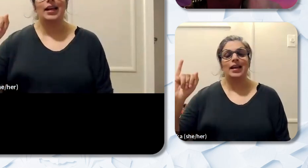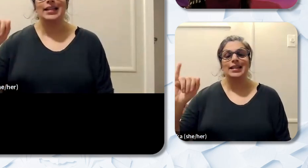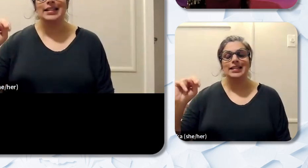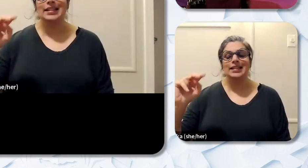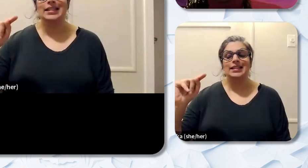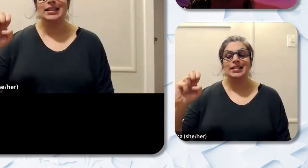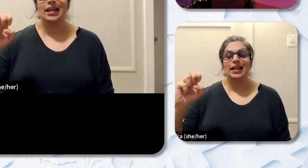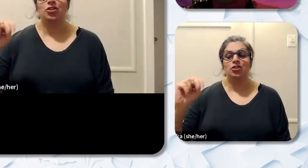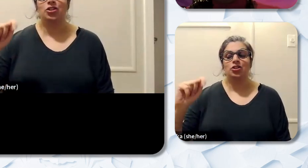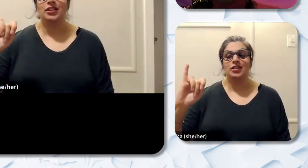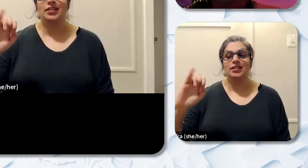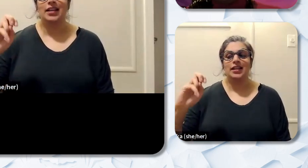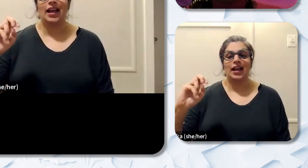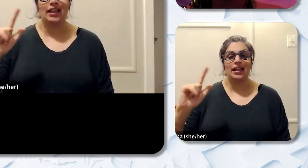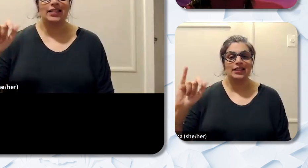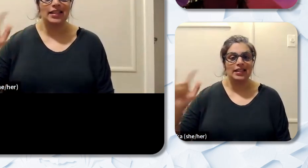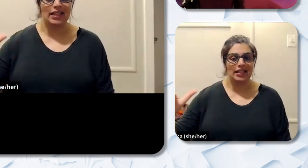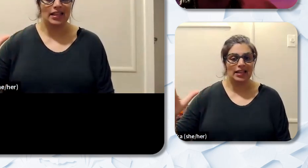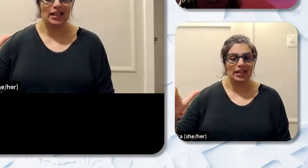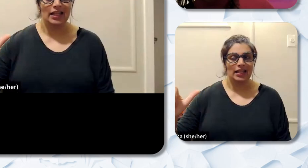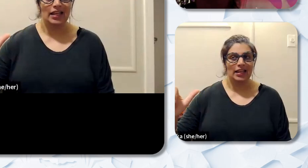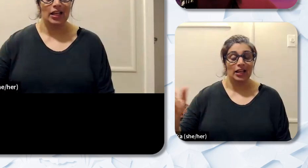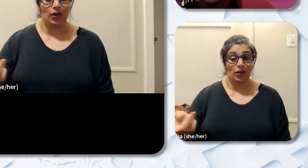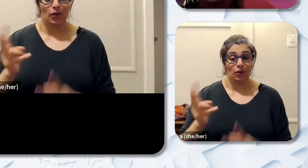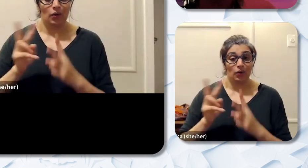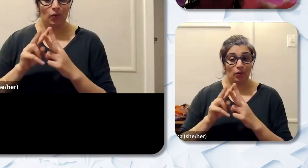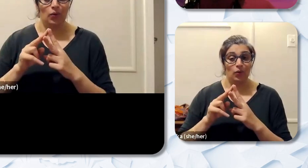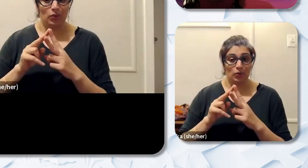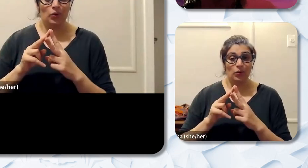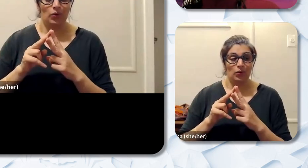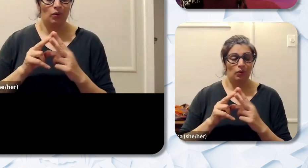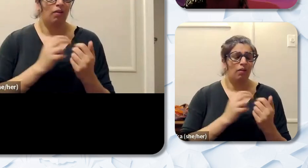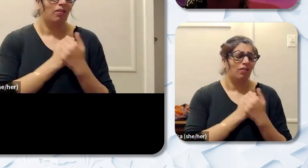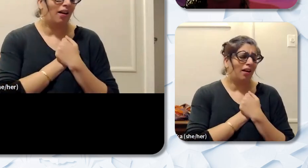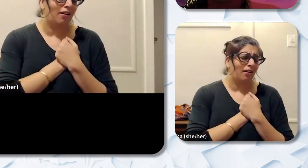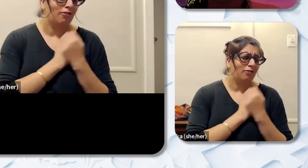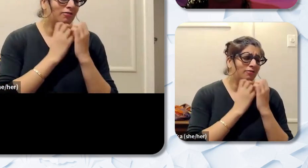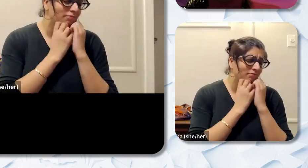we are present in this spaces. When we when kids can see us and they know that we care about them